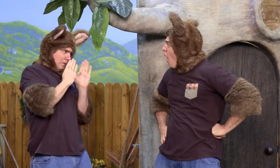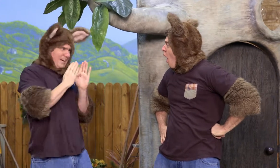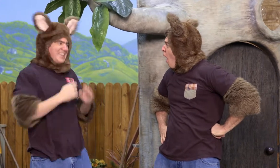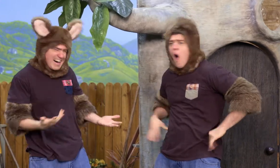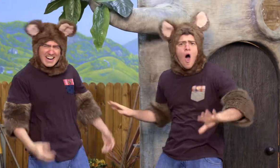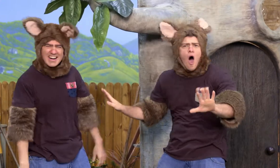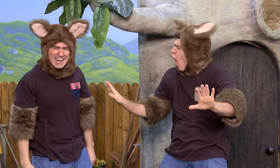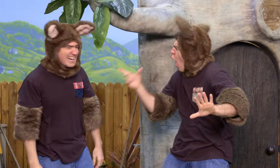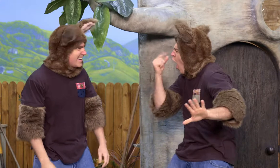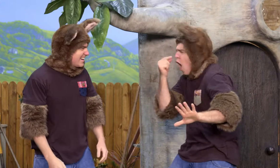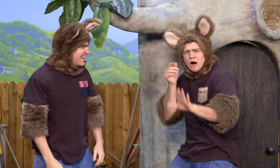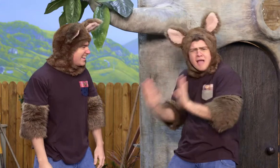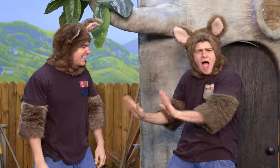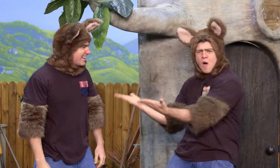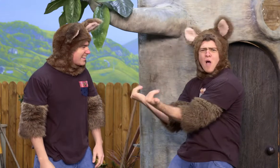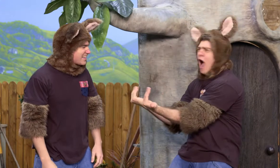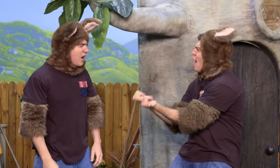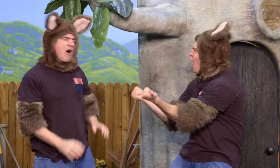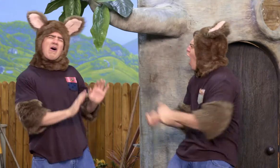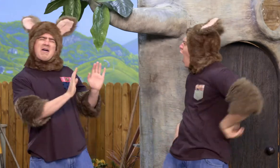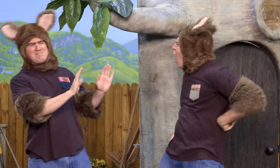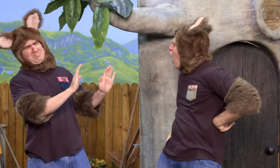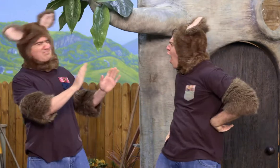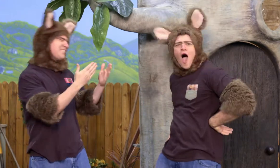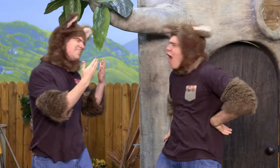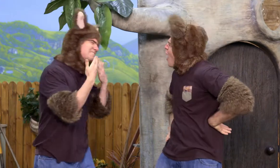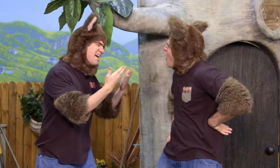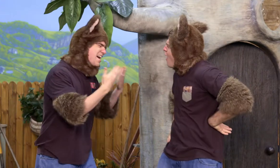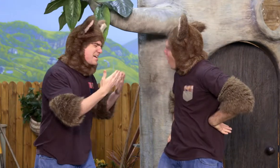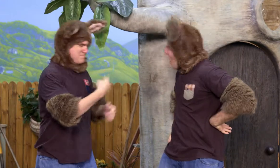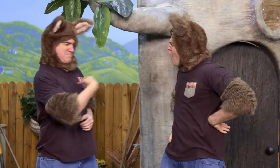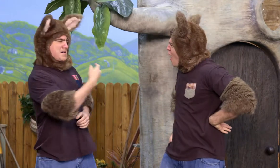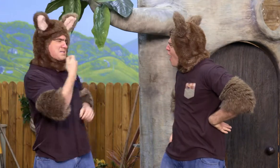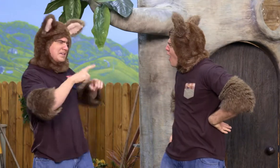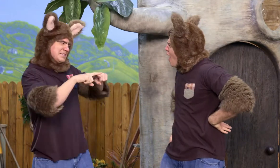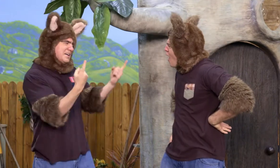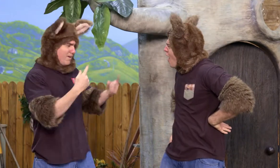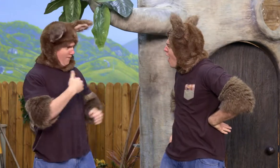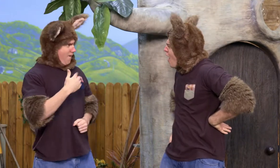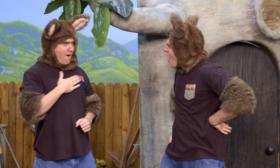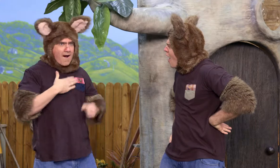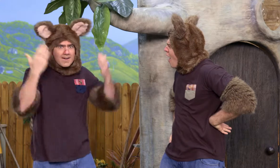so I hid. Oh, you're more than welcome to stay, Poss. Thank you, cousin, but I'm not like you.